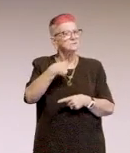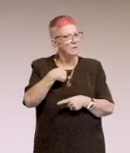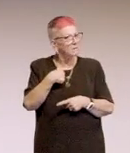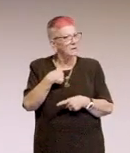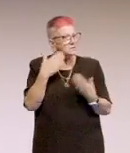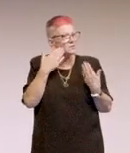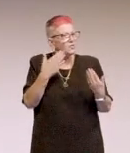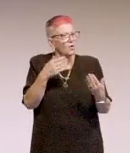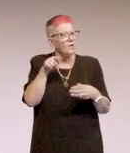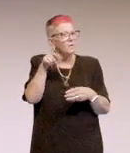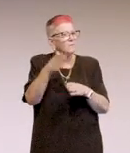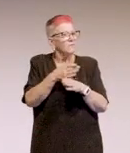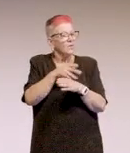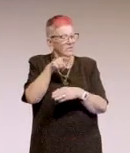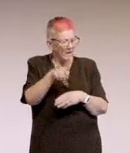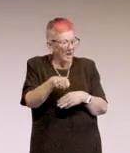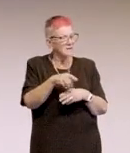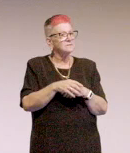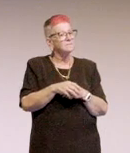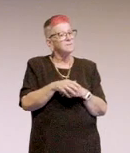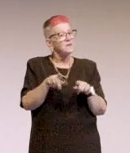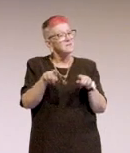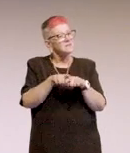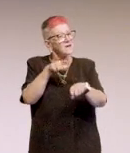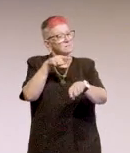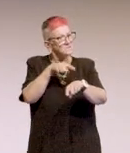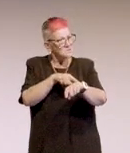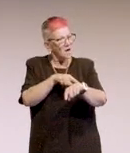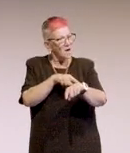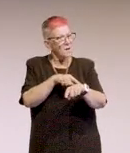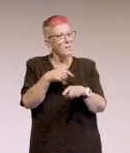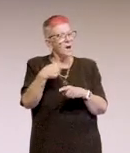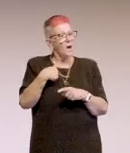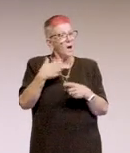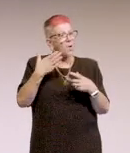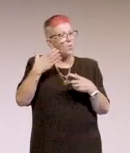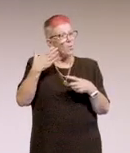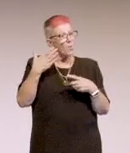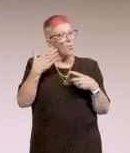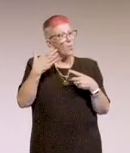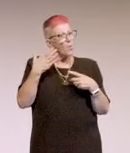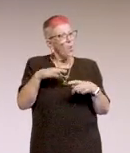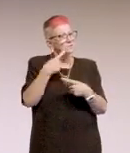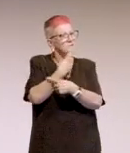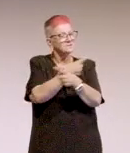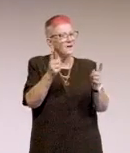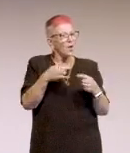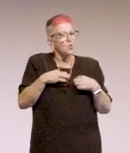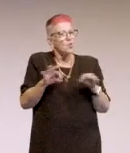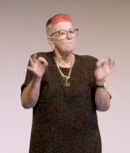So, and I also want, we also want to understand that, we won't be perfect, but we'll do better.